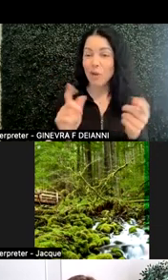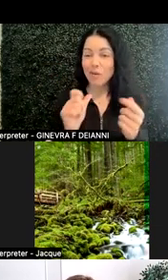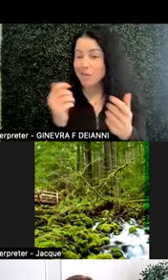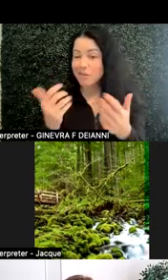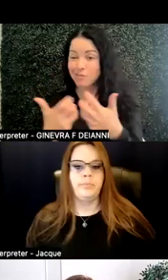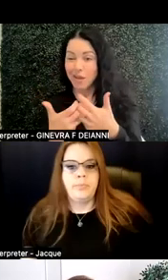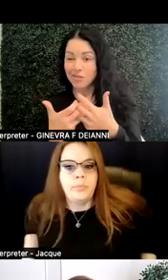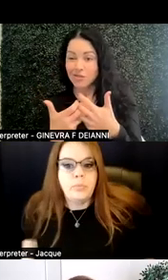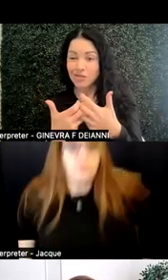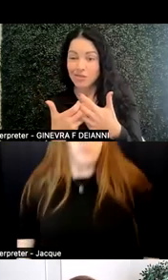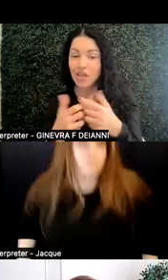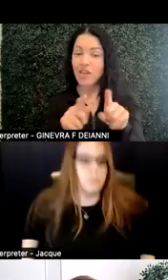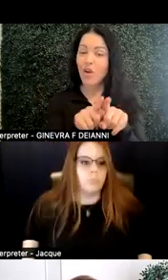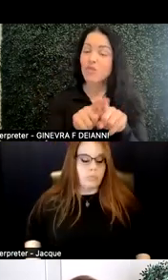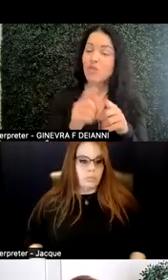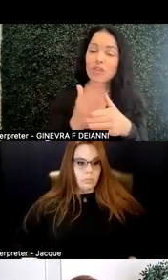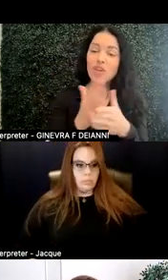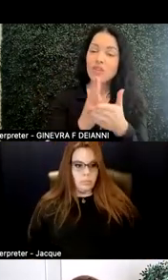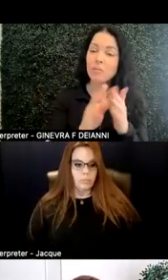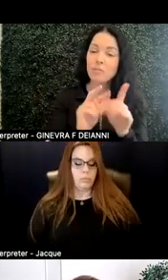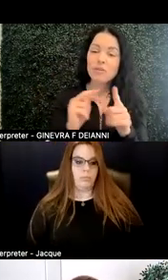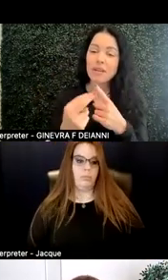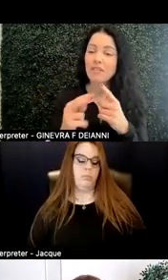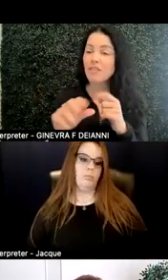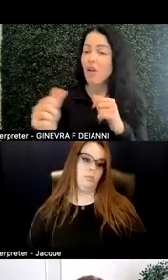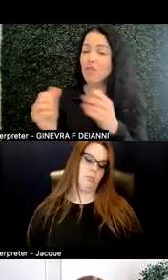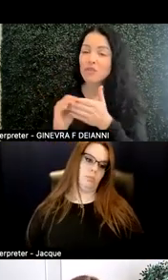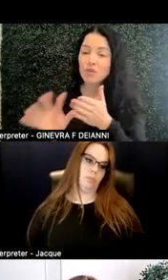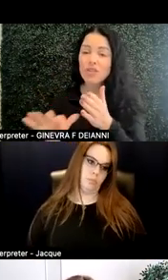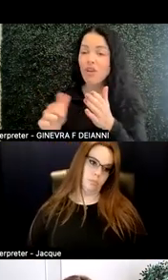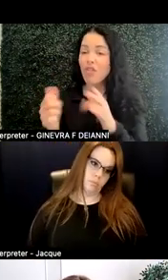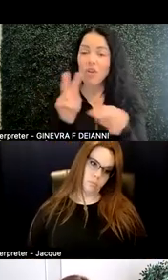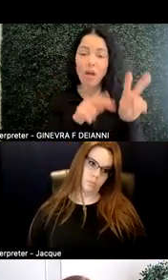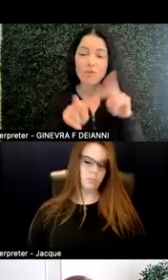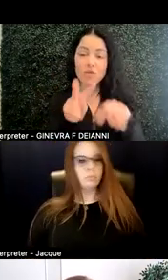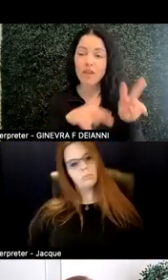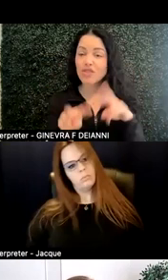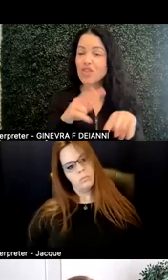And then also they shared some perspectives of other students, other observations as they've made along the way.